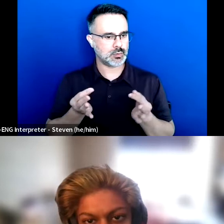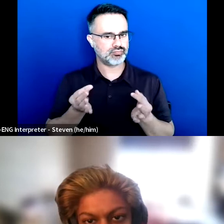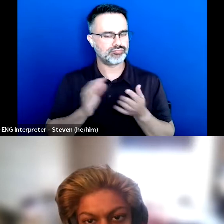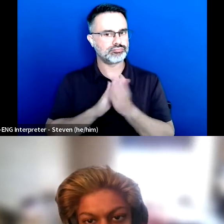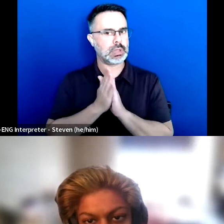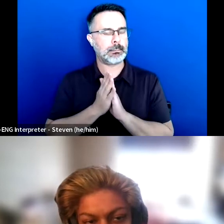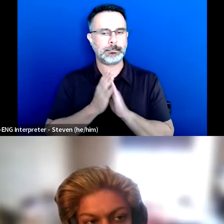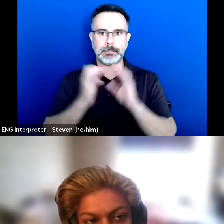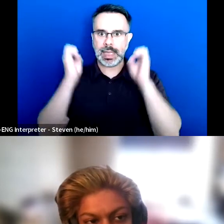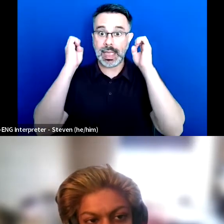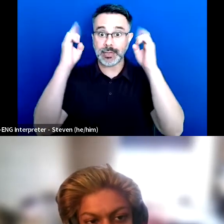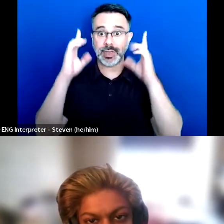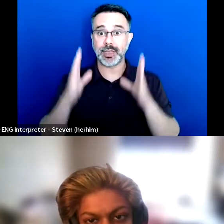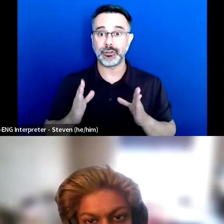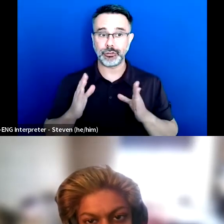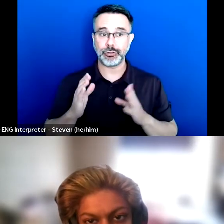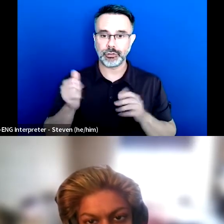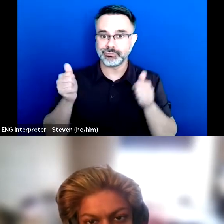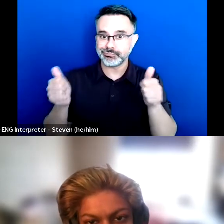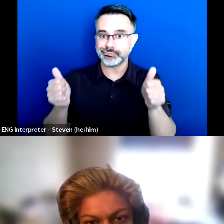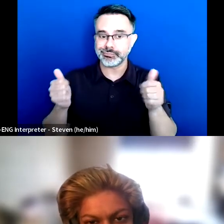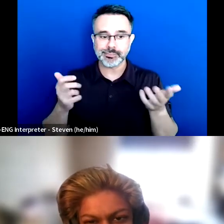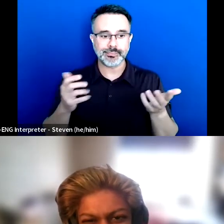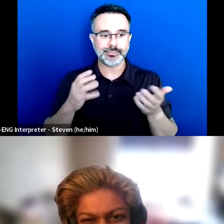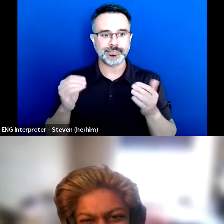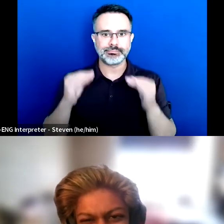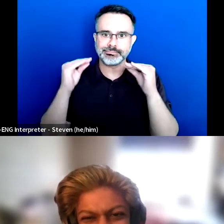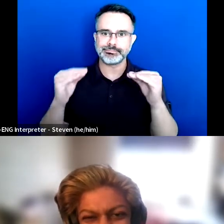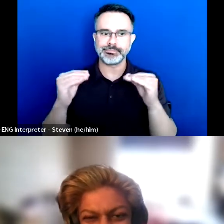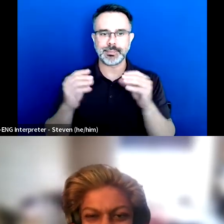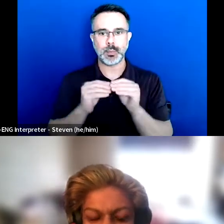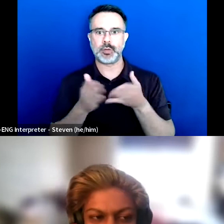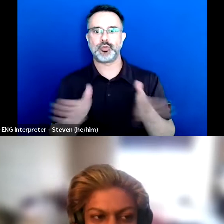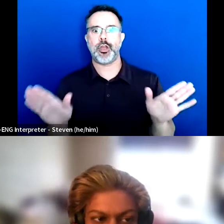And, yeah, educator in the broader sense not in like having